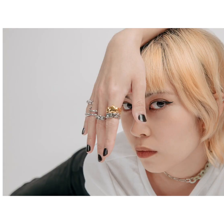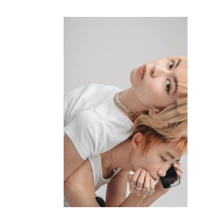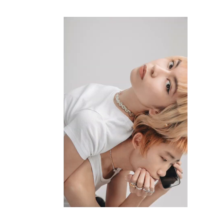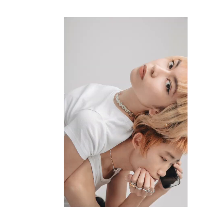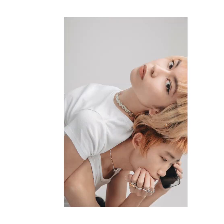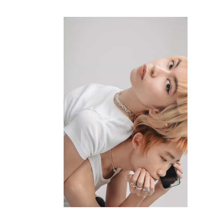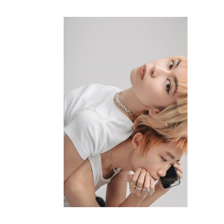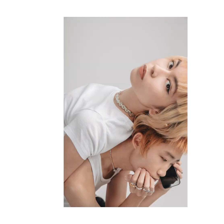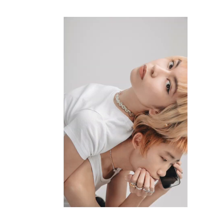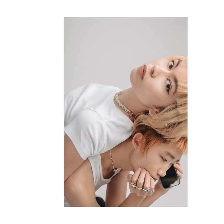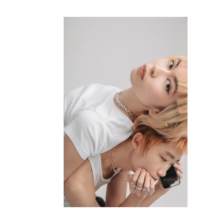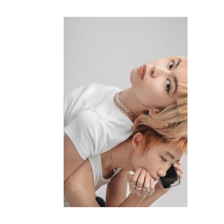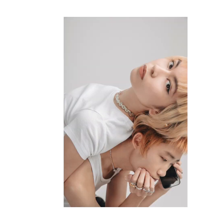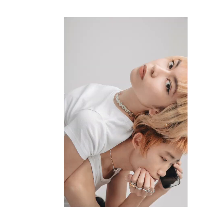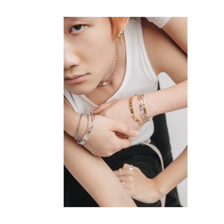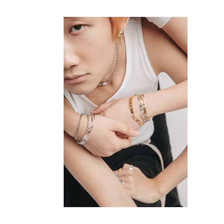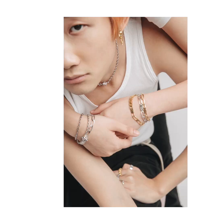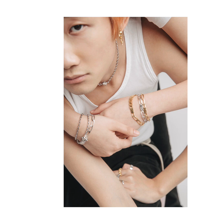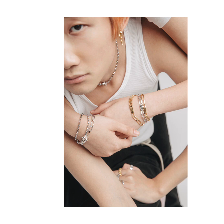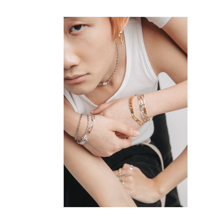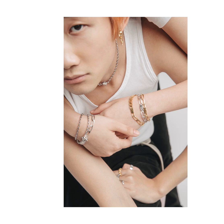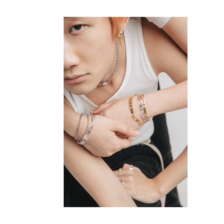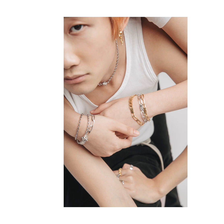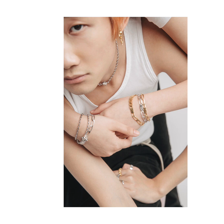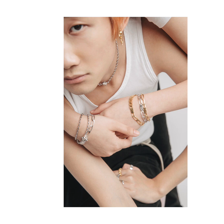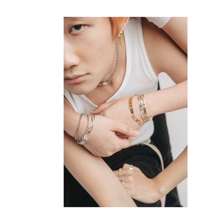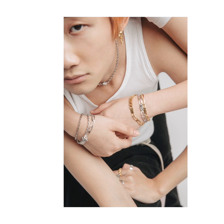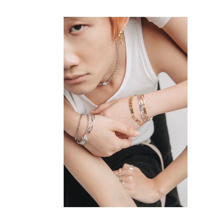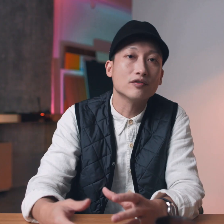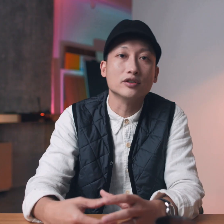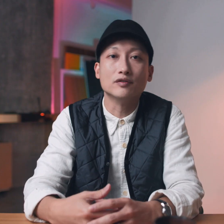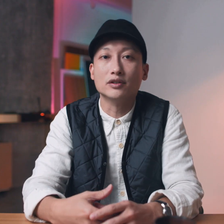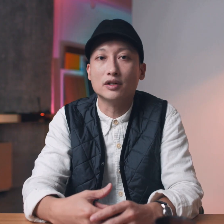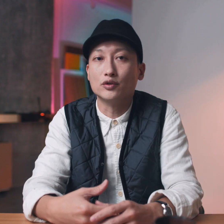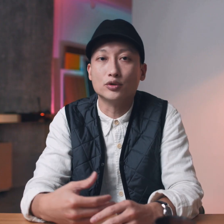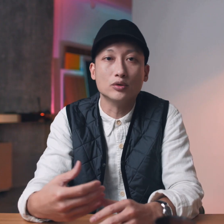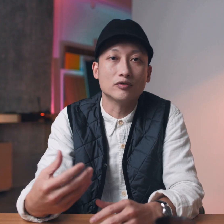and this is a really good training for everyone who is either starting off or even if you do